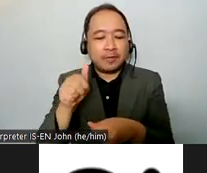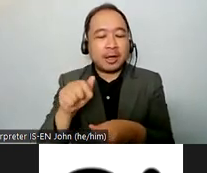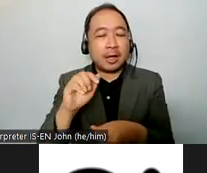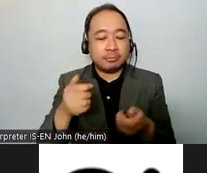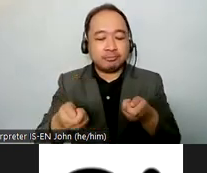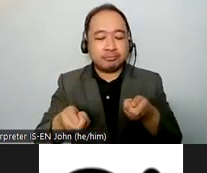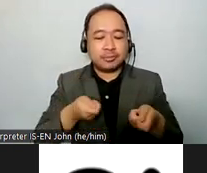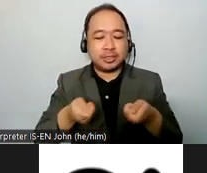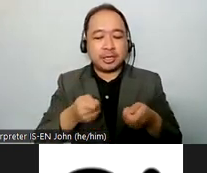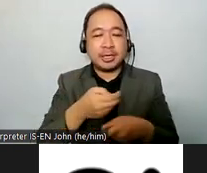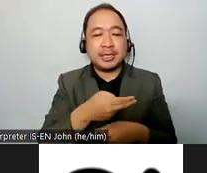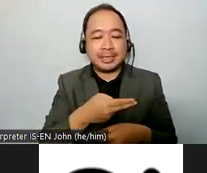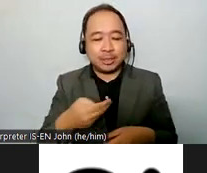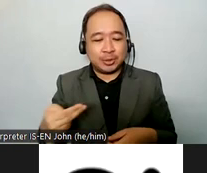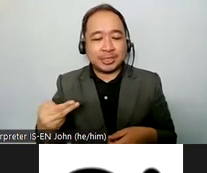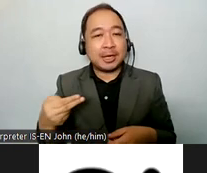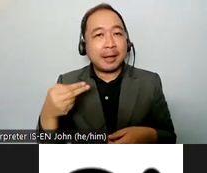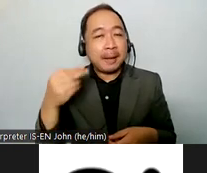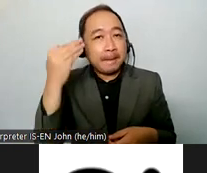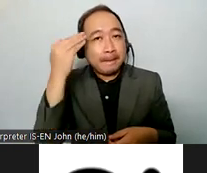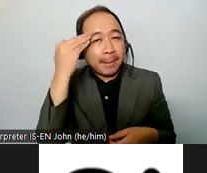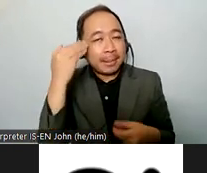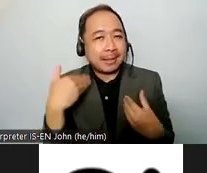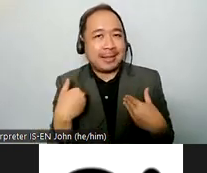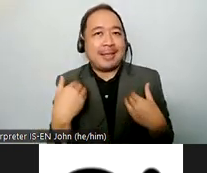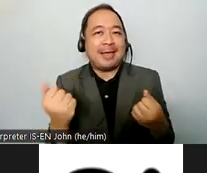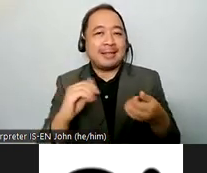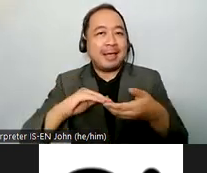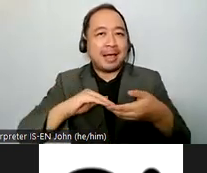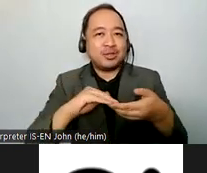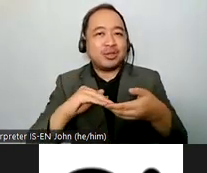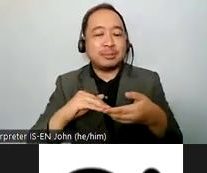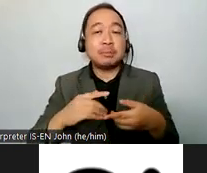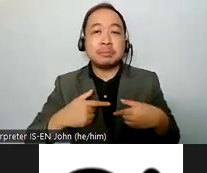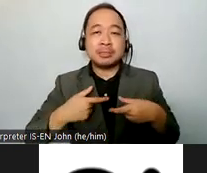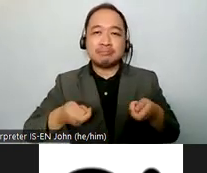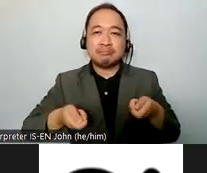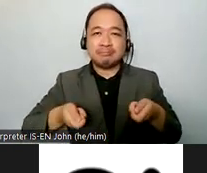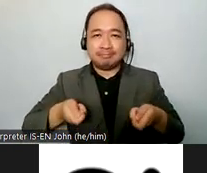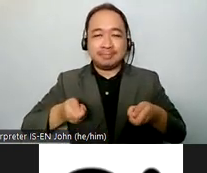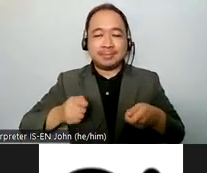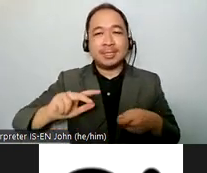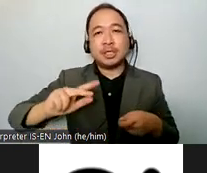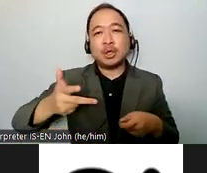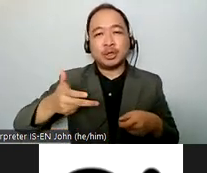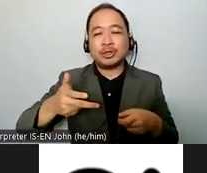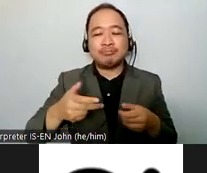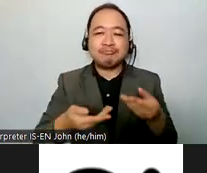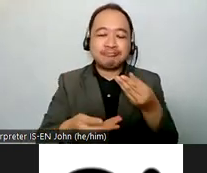the third session the third panel of uh of the cpu society forum um uh i'd like to thank